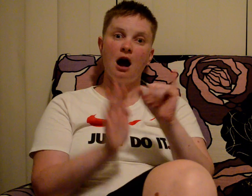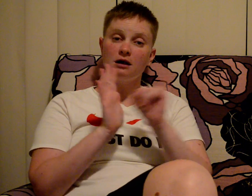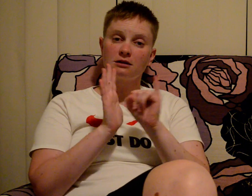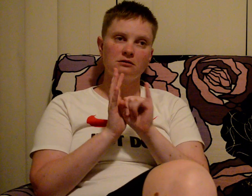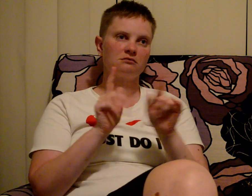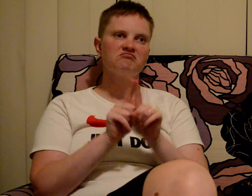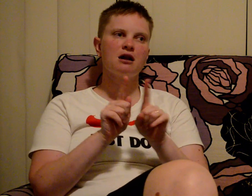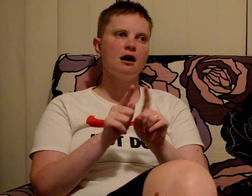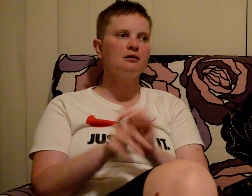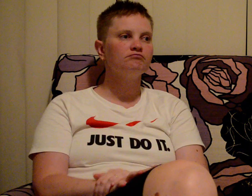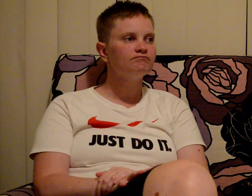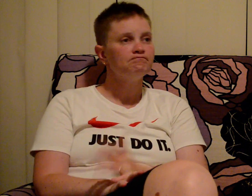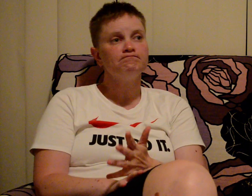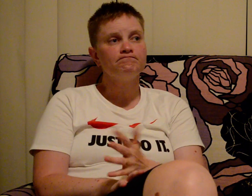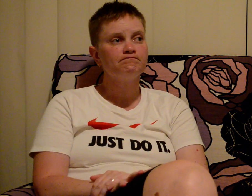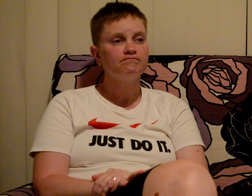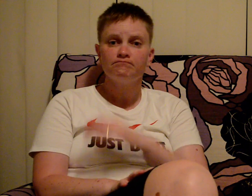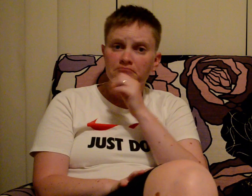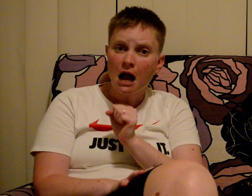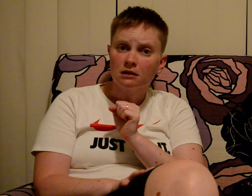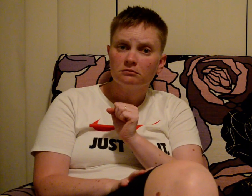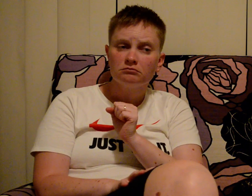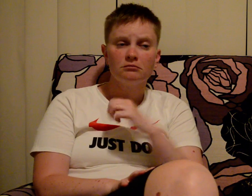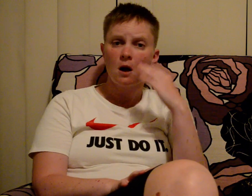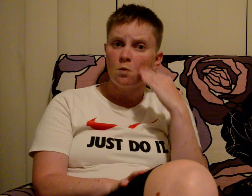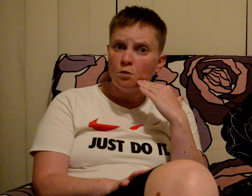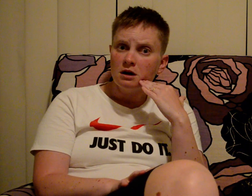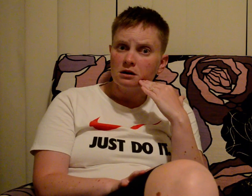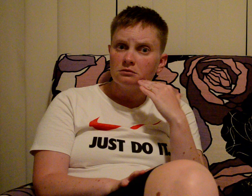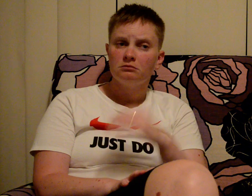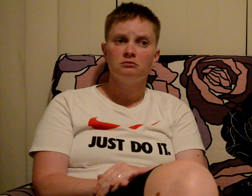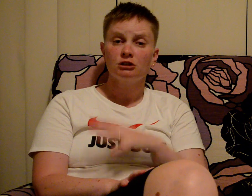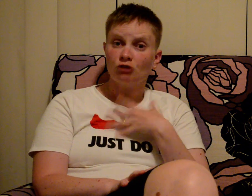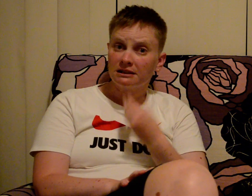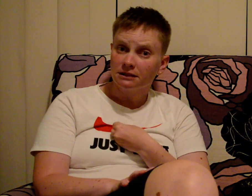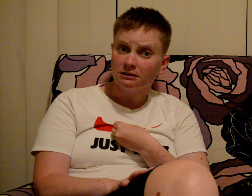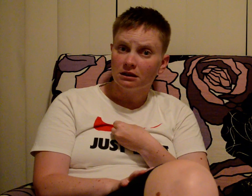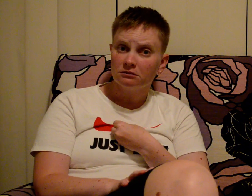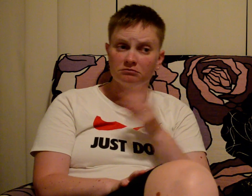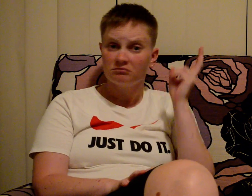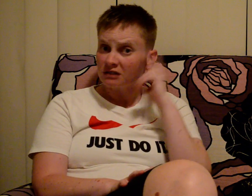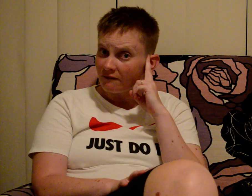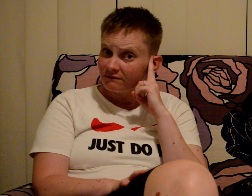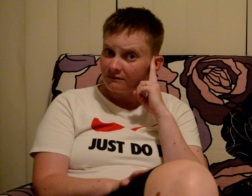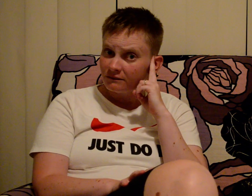Identity is like having.... Man... Woman... Transgender... Deaf...